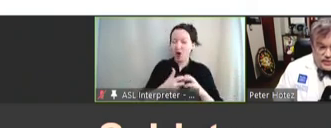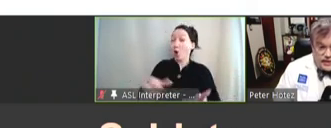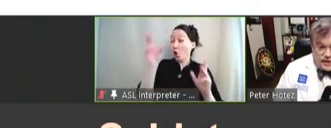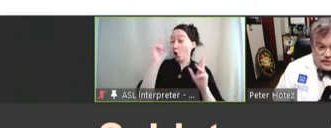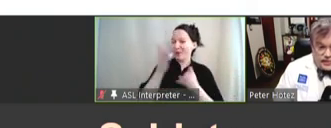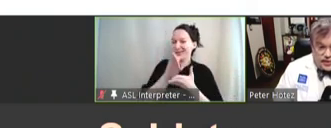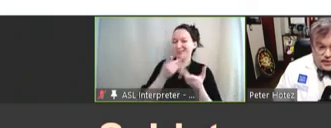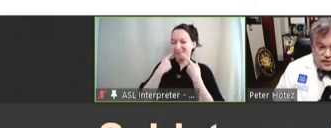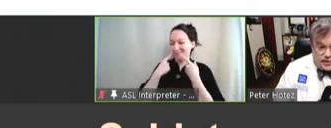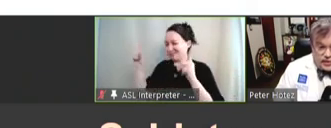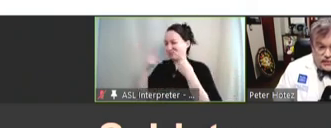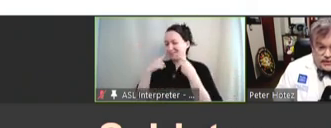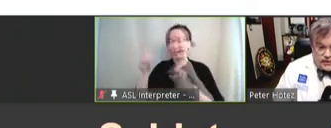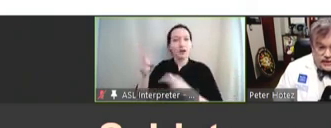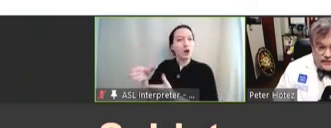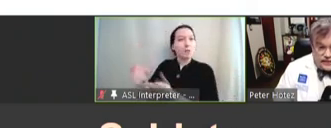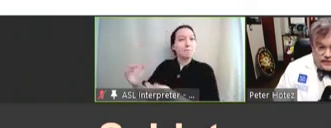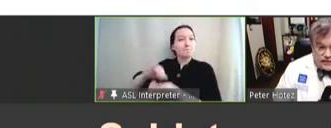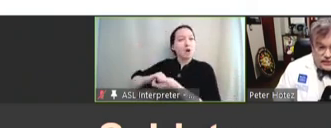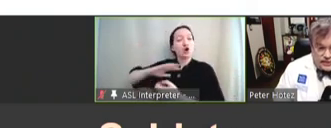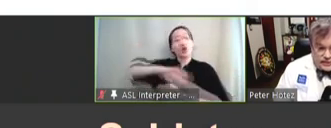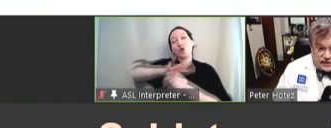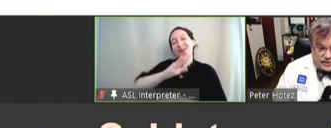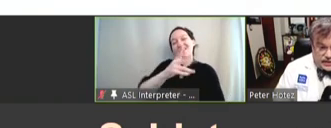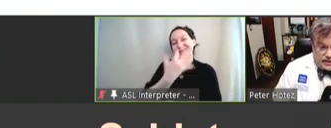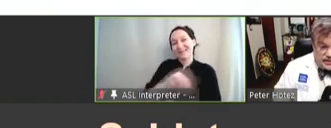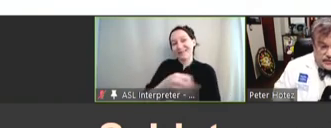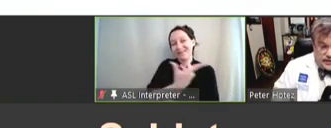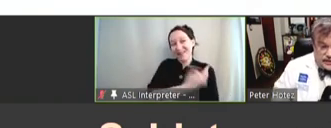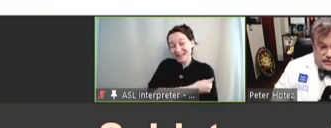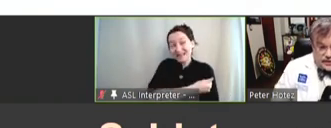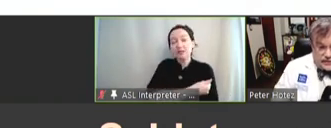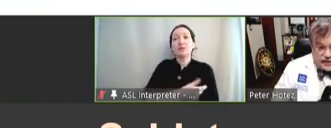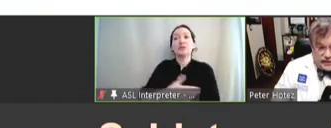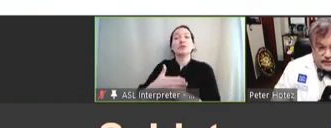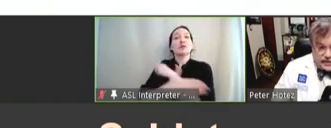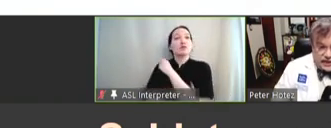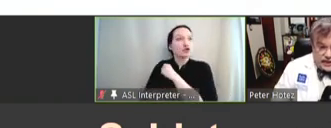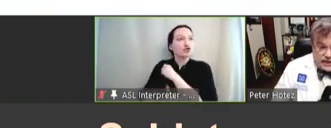we've had with partnering with COVID-19 vaccines with developing country vaccine manufacturers --